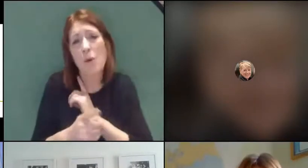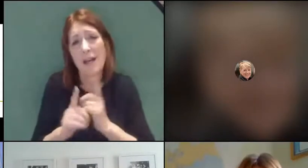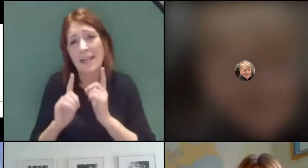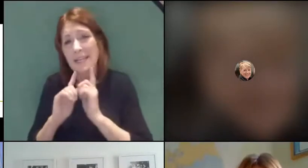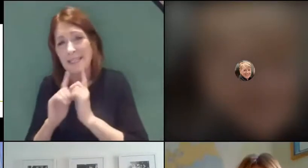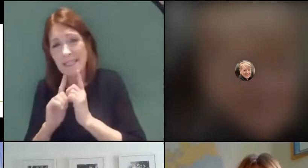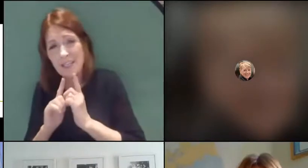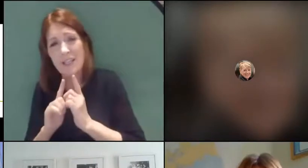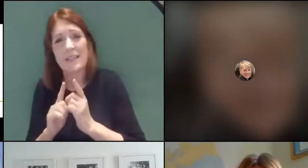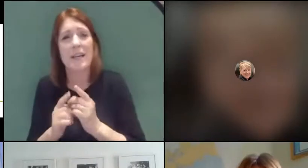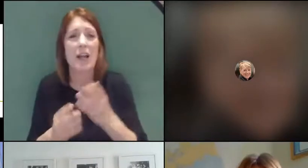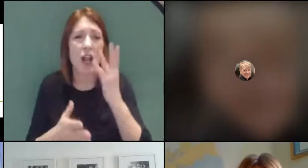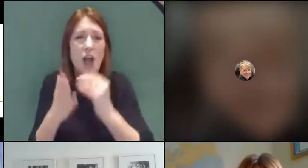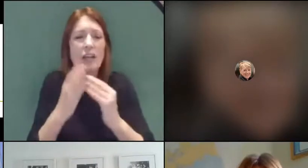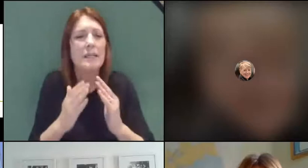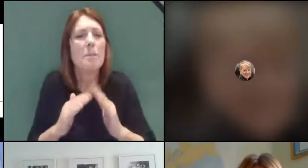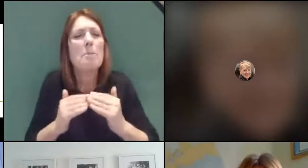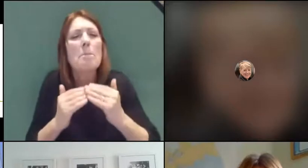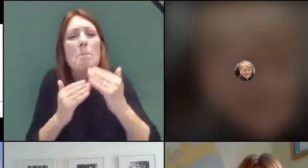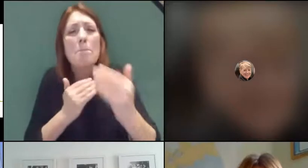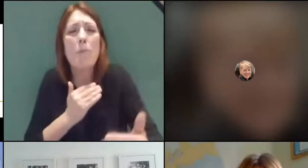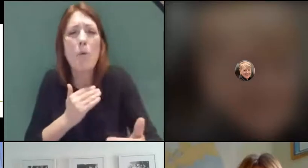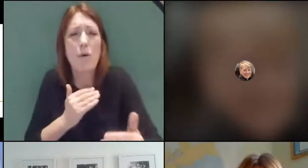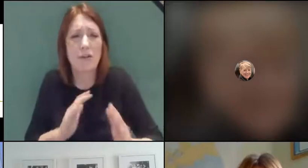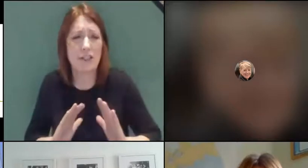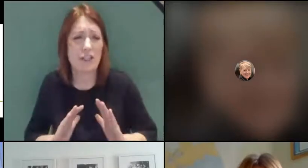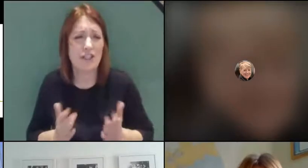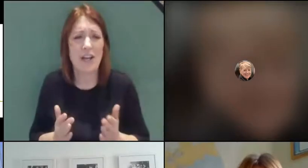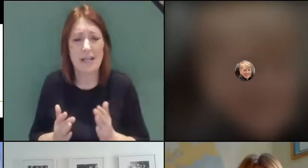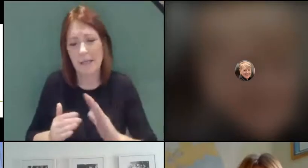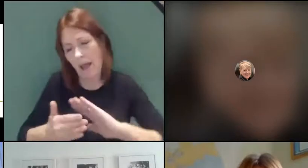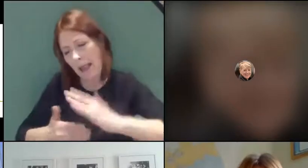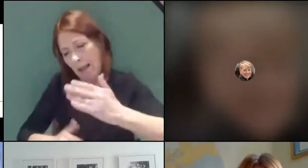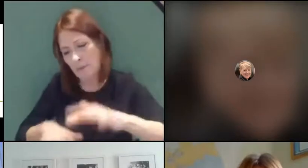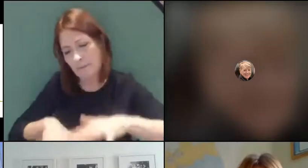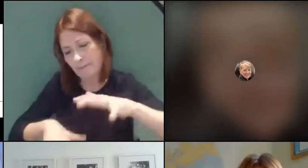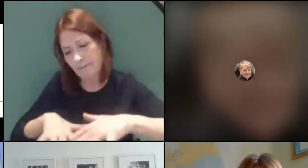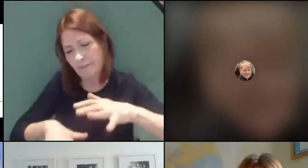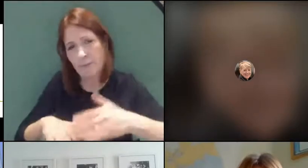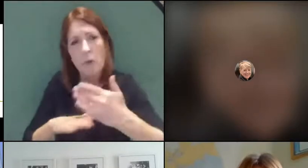is more than just you doing work through a laptop. It's about the group work, it's about the